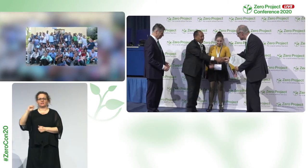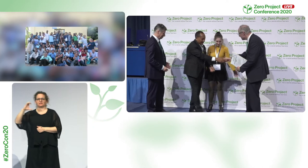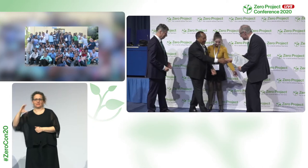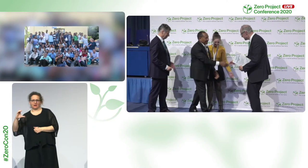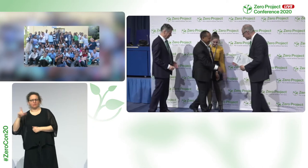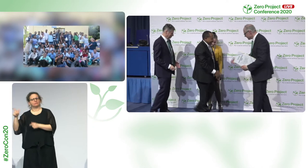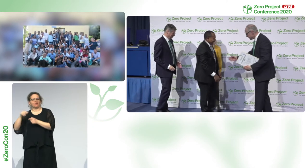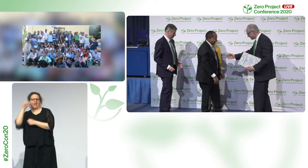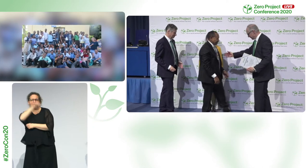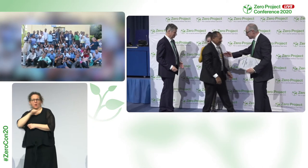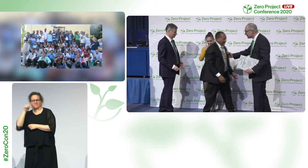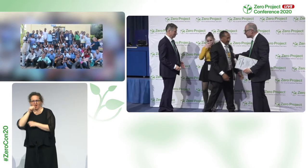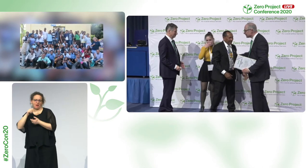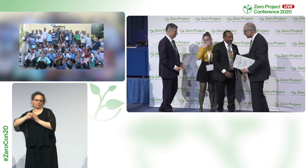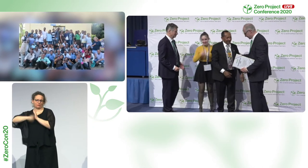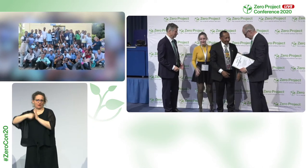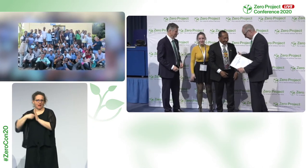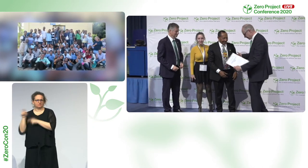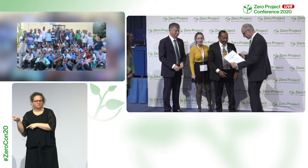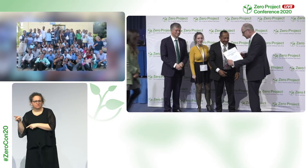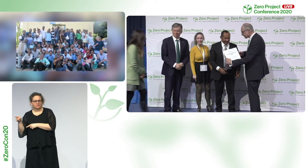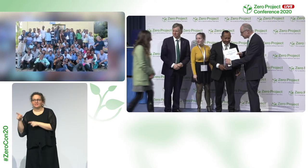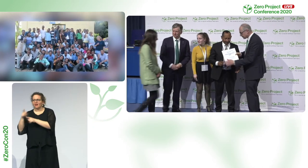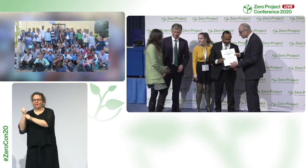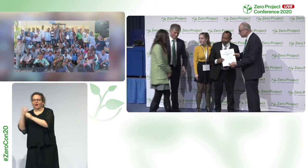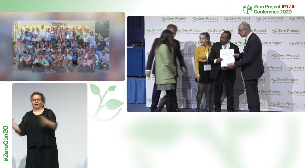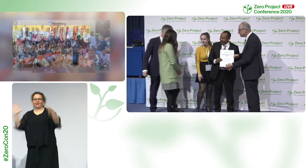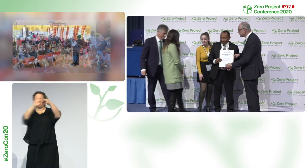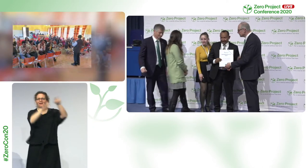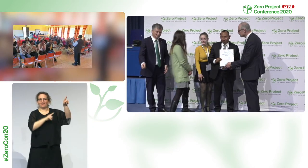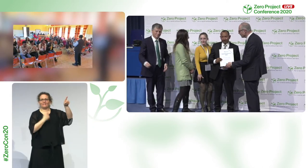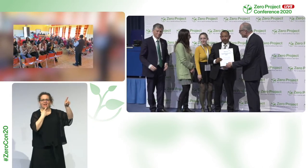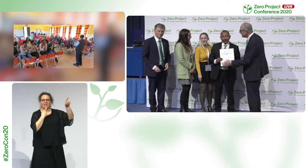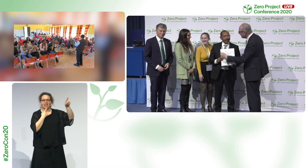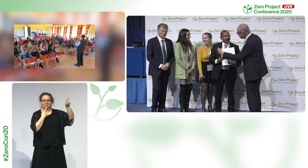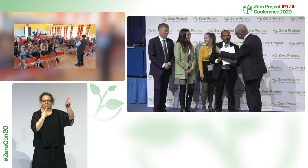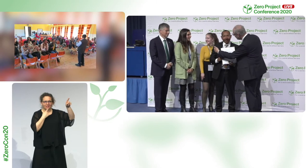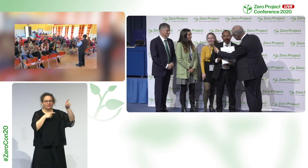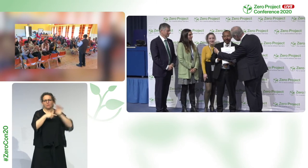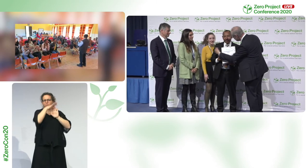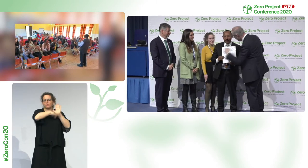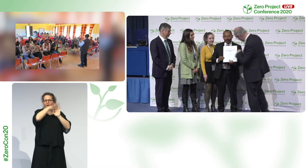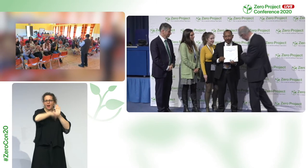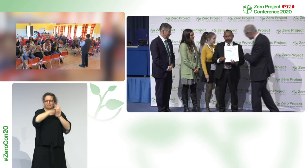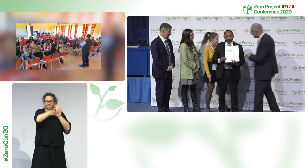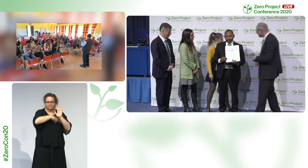from Finland runs a social and educational program for the deaf jointly with a local organization in Ethiopia.